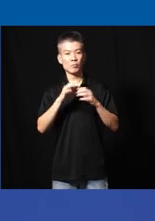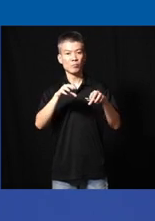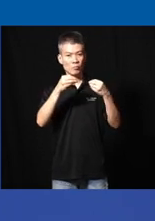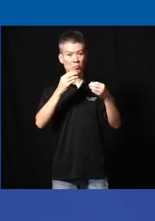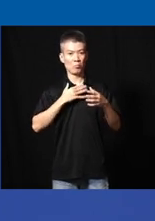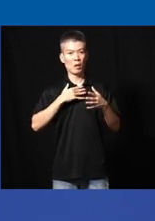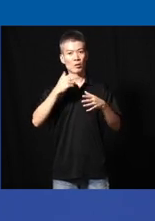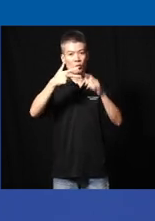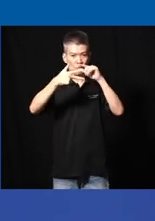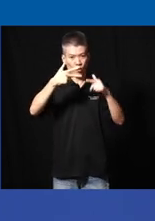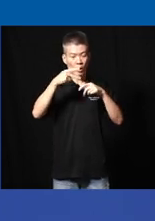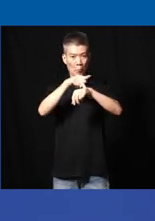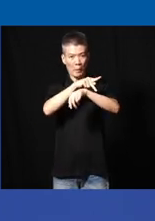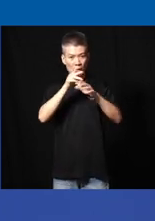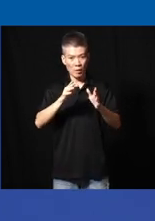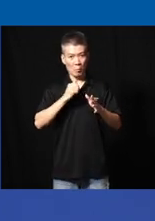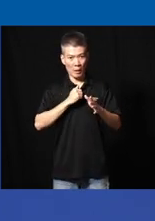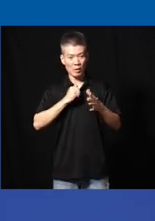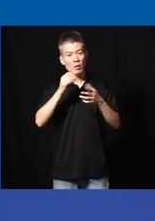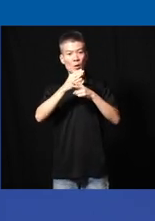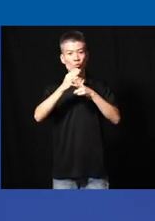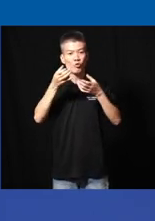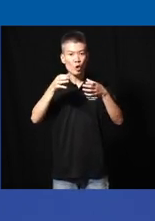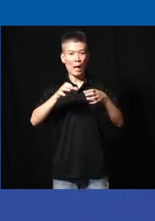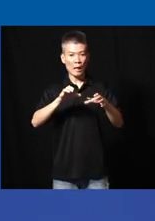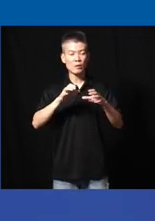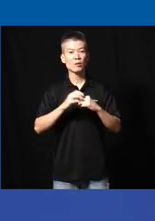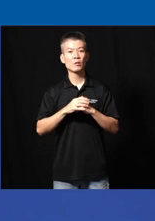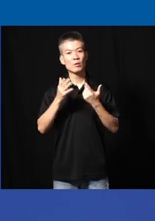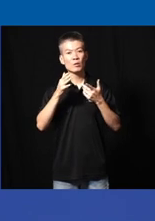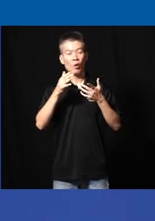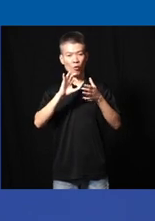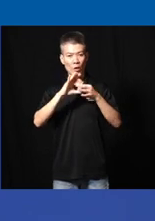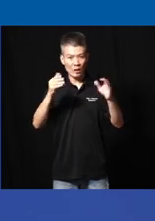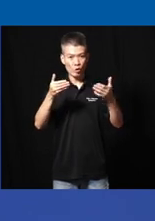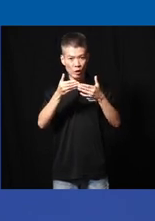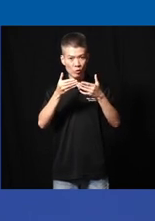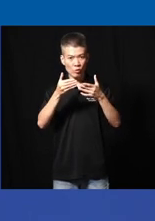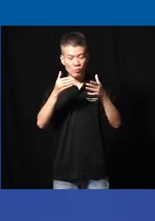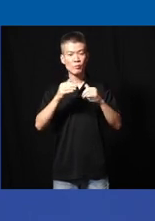my three fellow panelists and then myself a brief chance of uh of an introduction int introducing